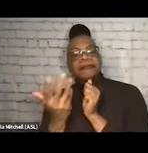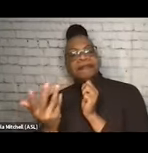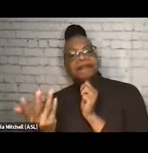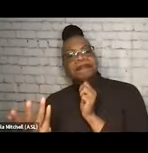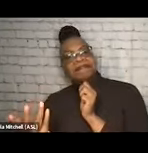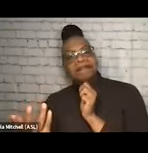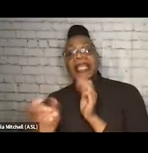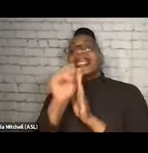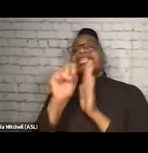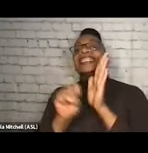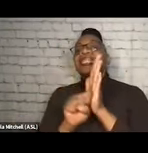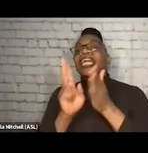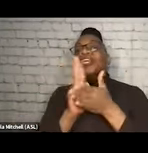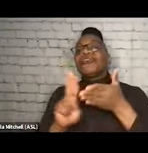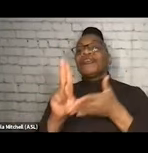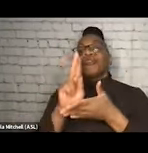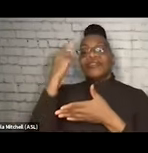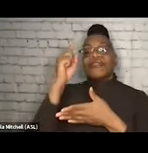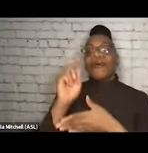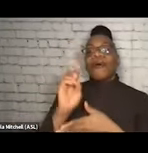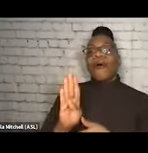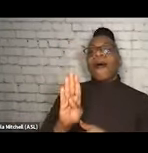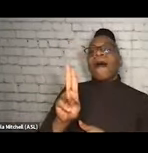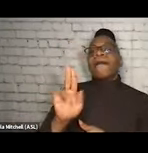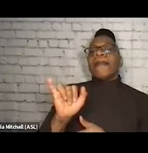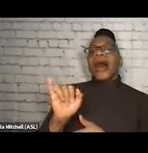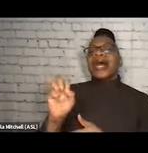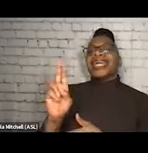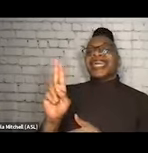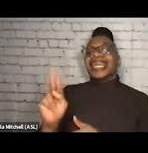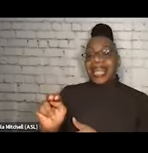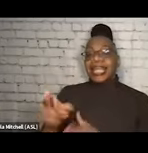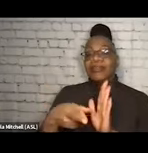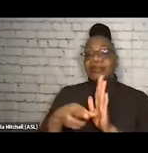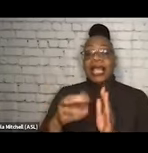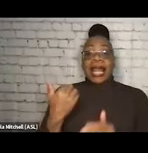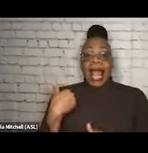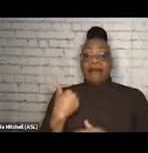the state university for a biannual review of their work, which gives us some of the most robust surveying that I have seen out of the US.